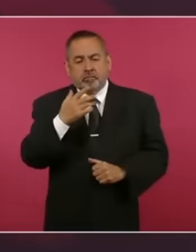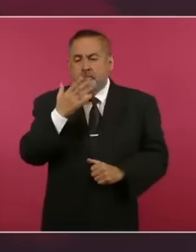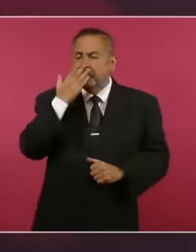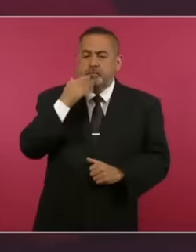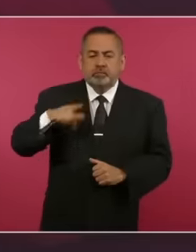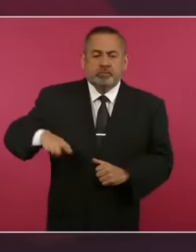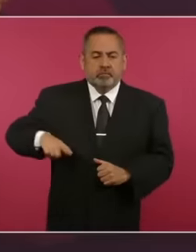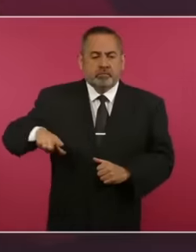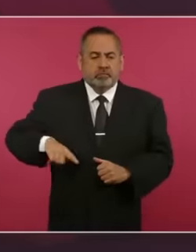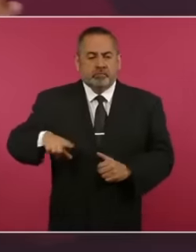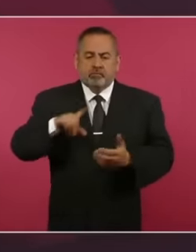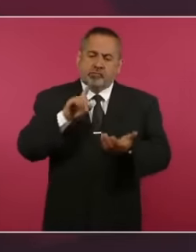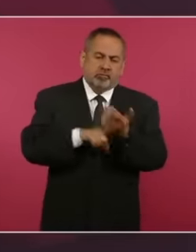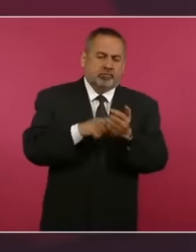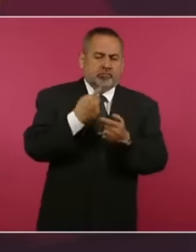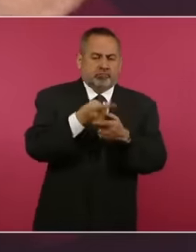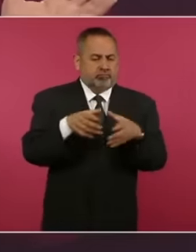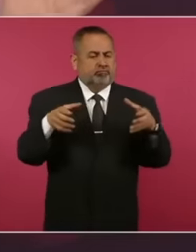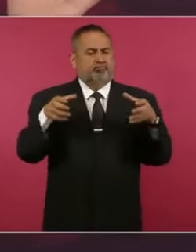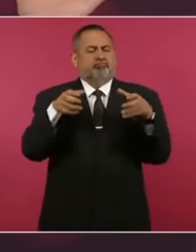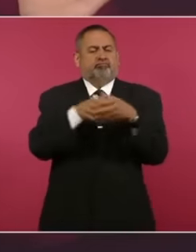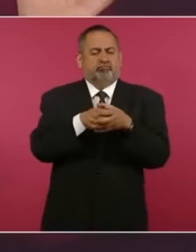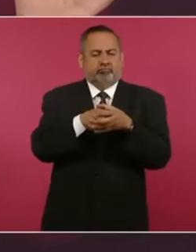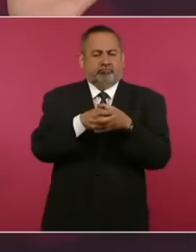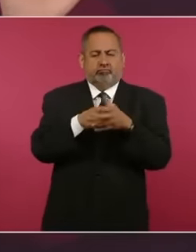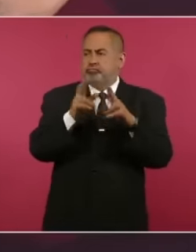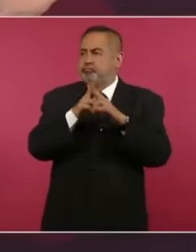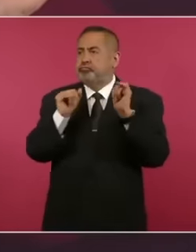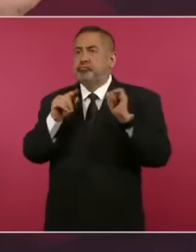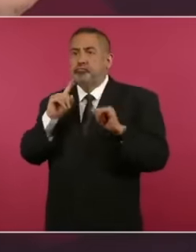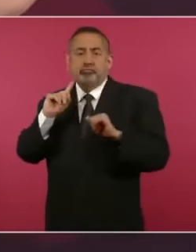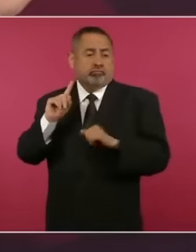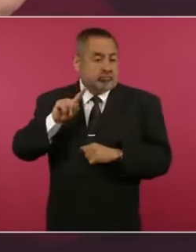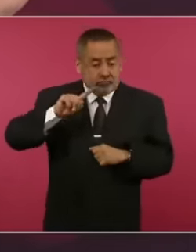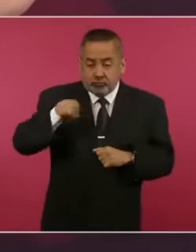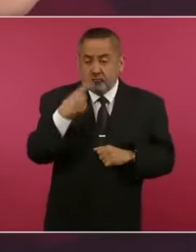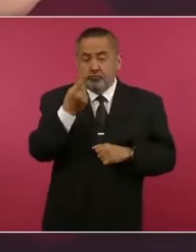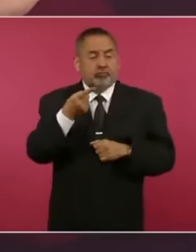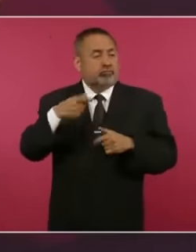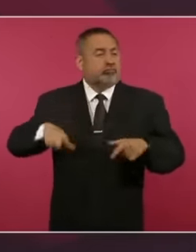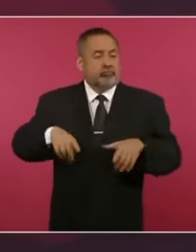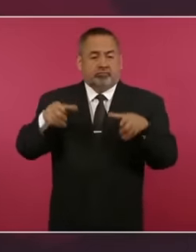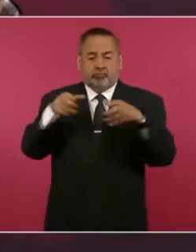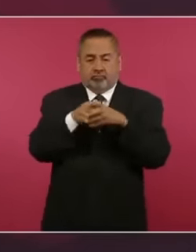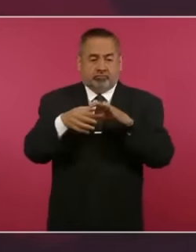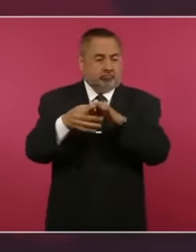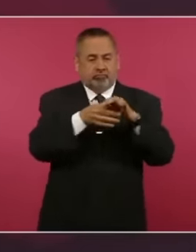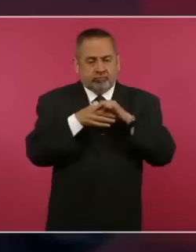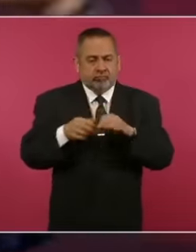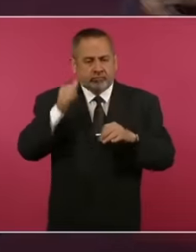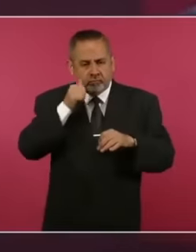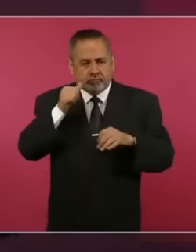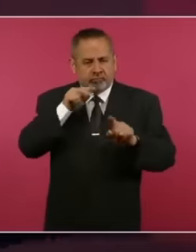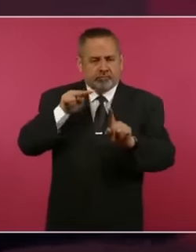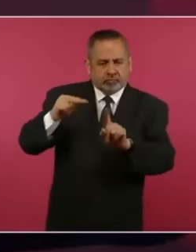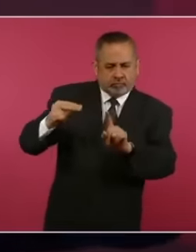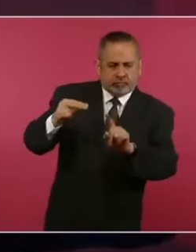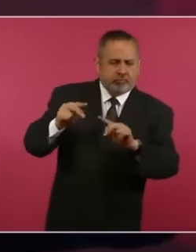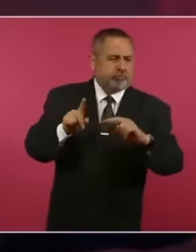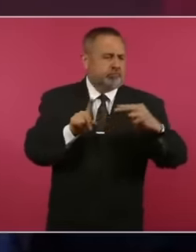monolithic government there, well, nowhere is there a monolithic government, yes, there are always different positions.